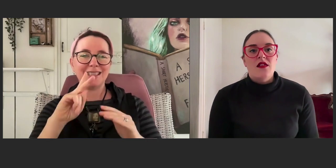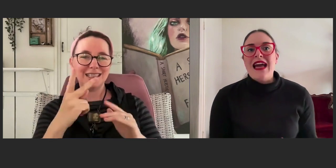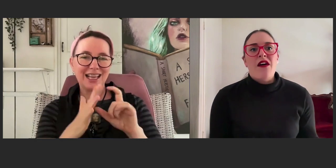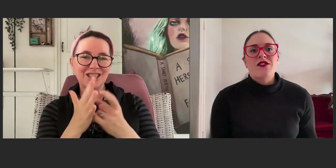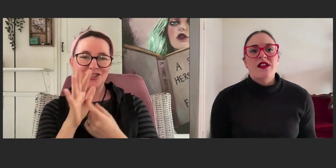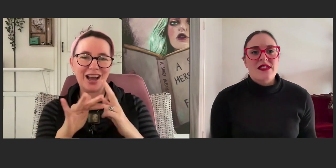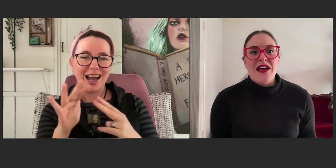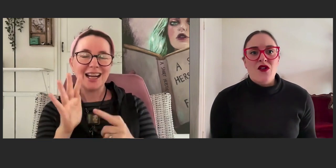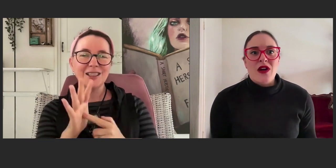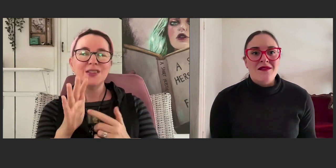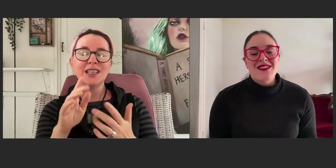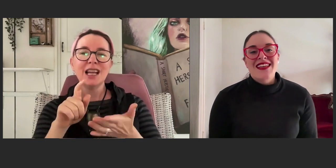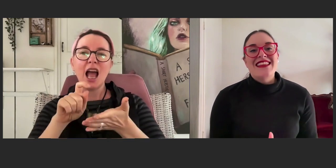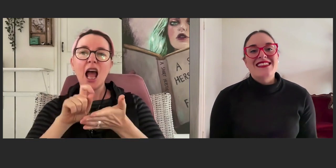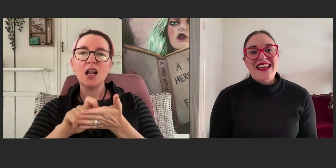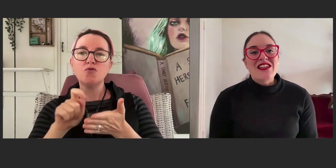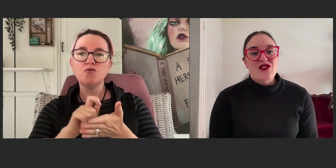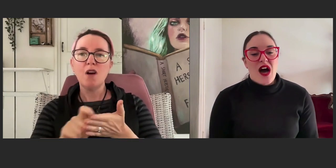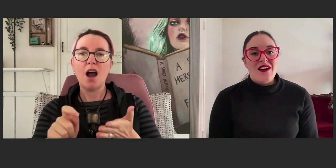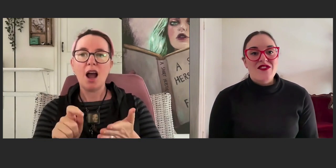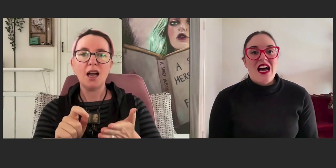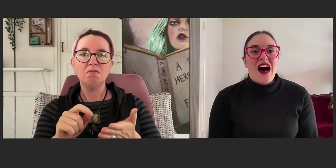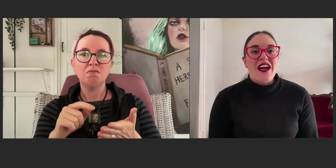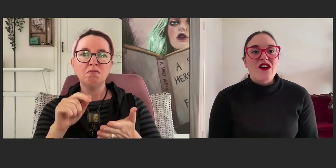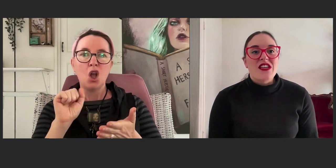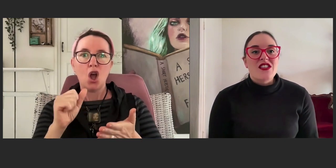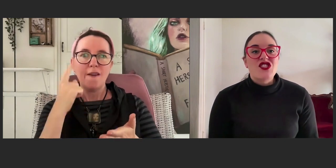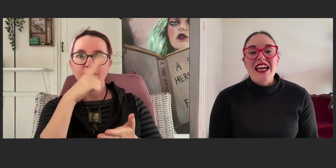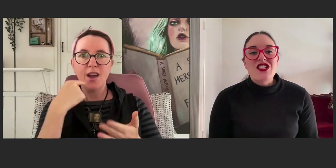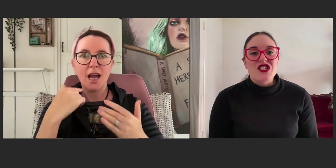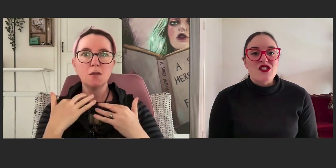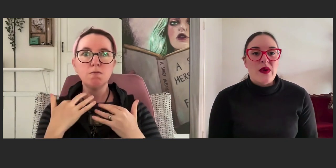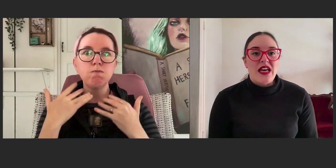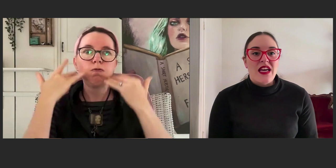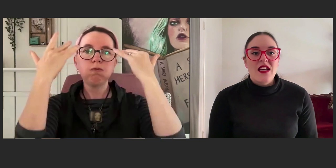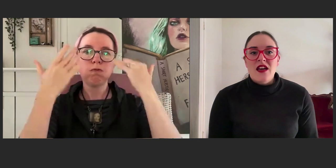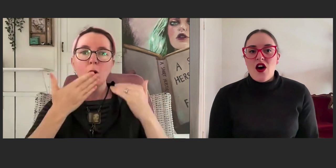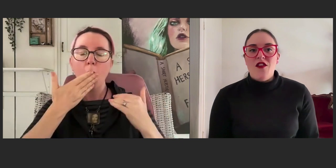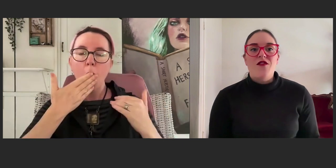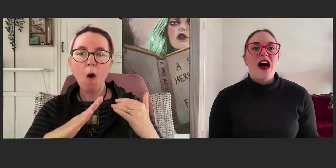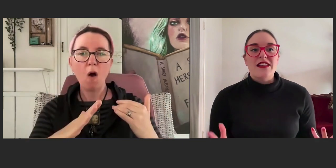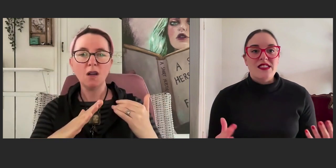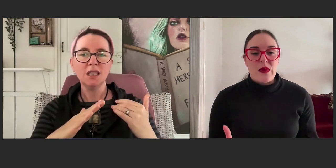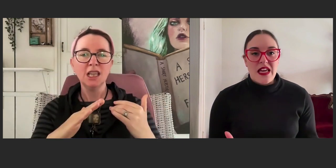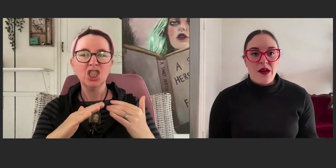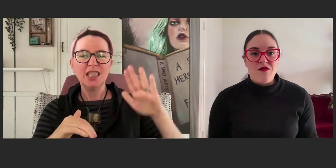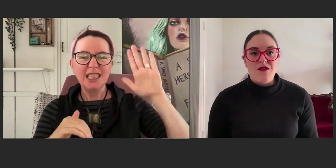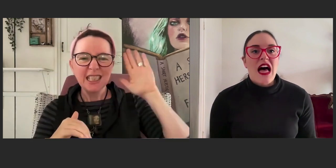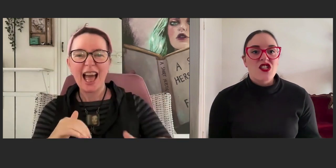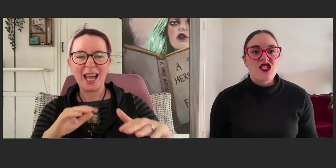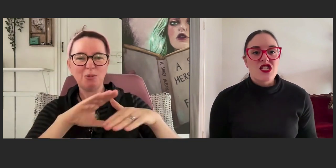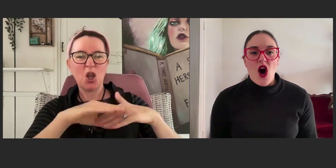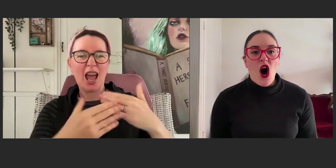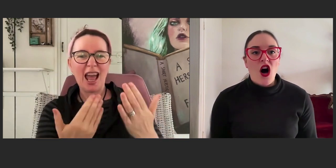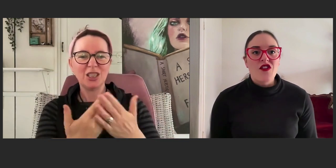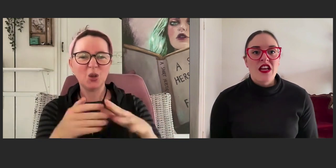the character feels angry in the second draft, I could change it to be, her face became flushed and hot.